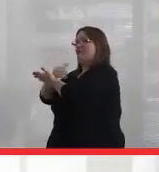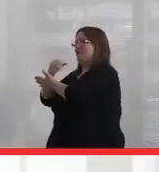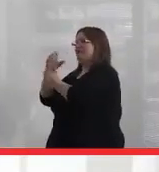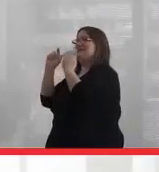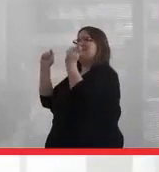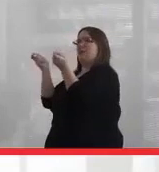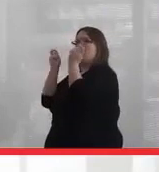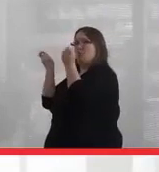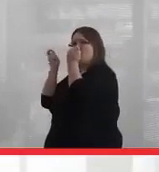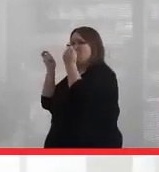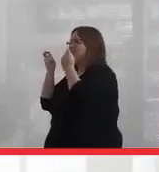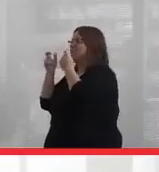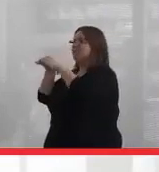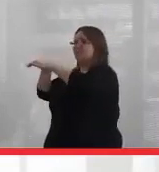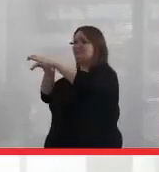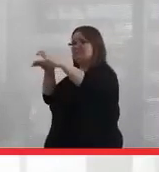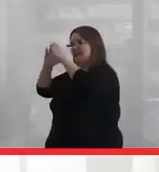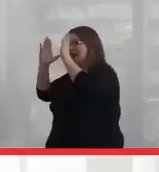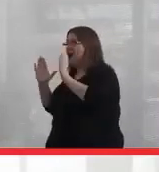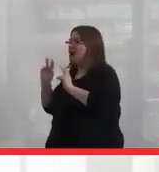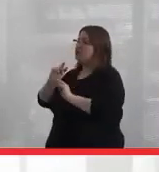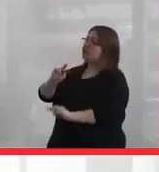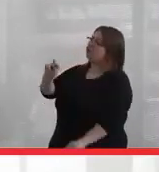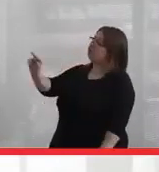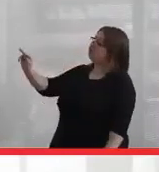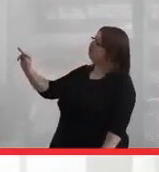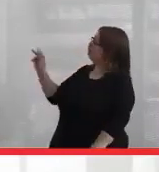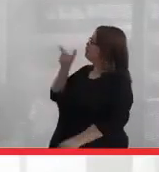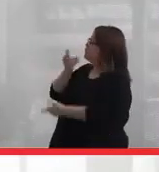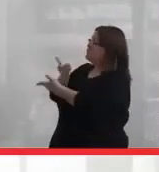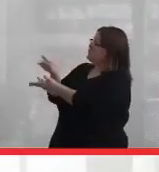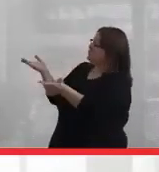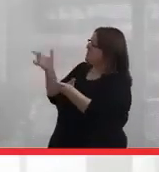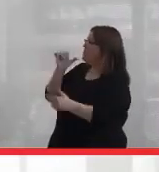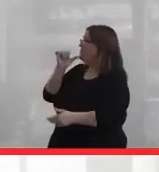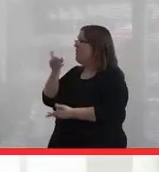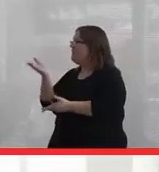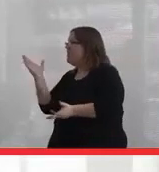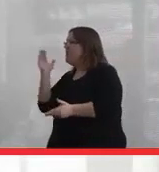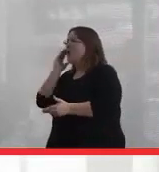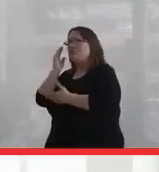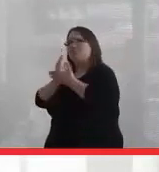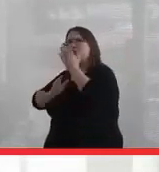So I was sitting in the longhouse and I was looking around at who was there and who wasn't there. And I knew that there were people in our community